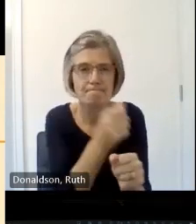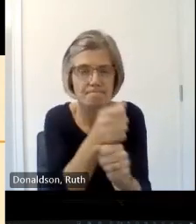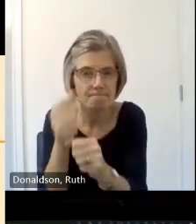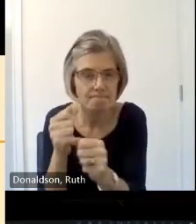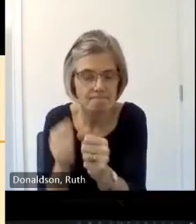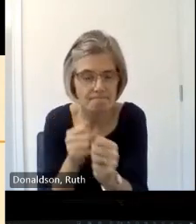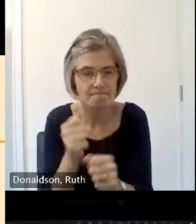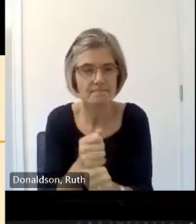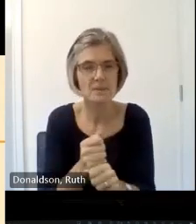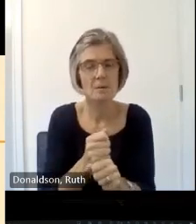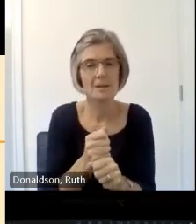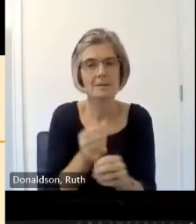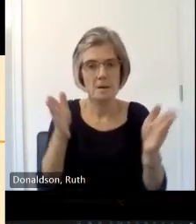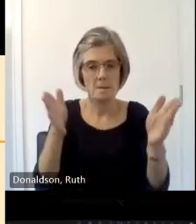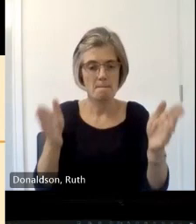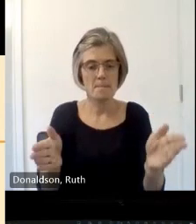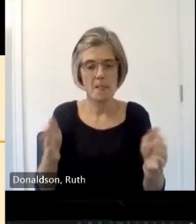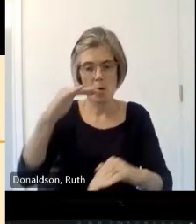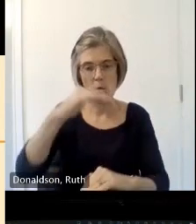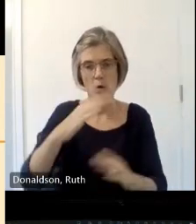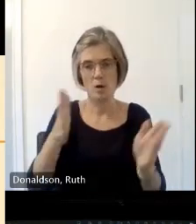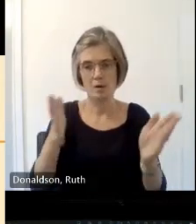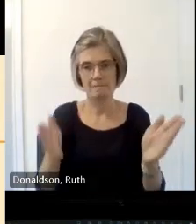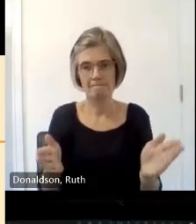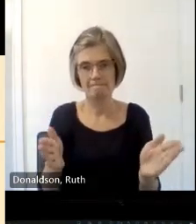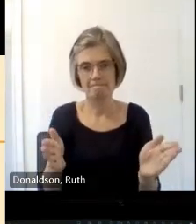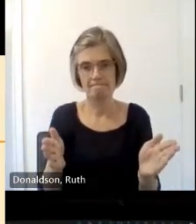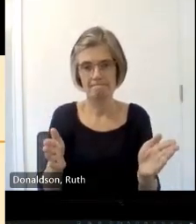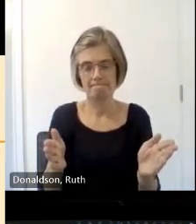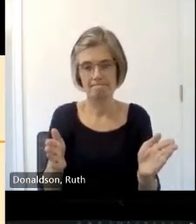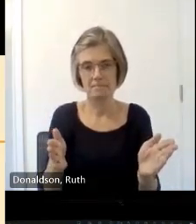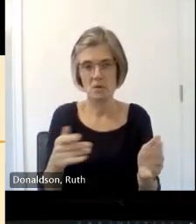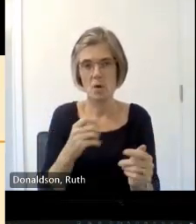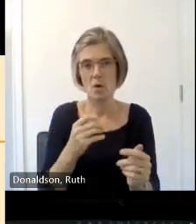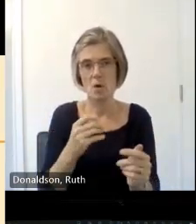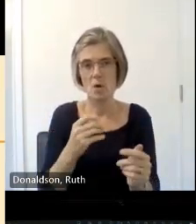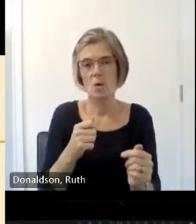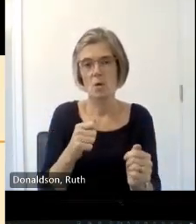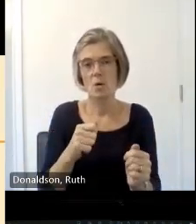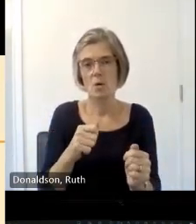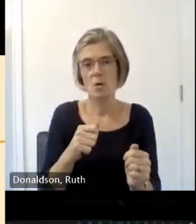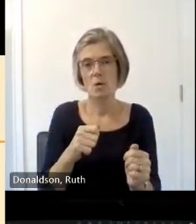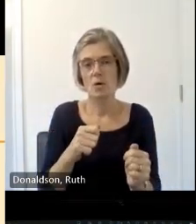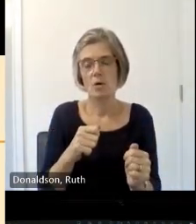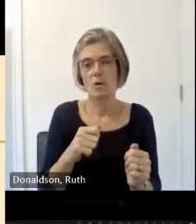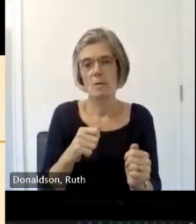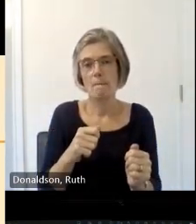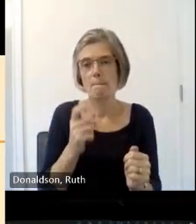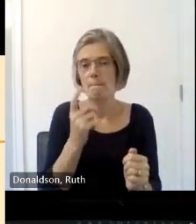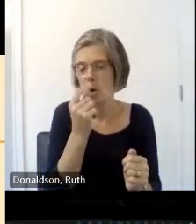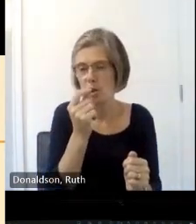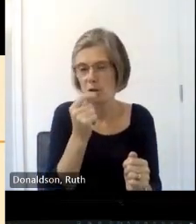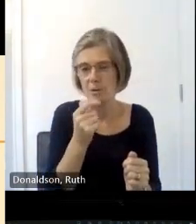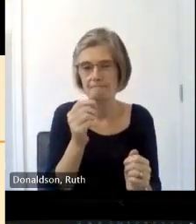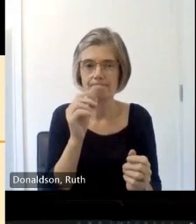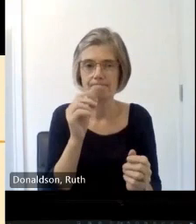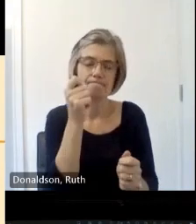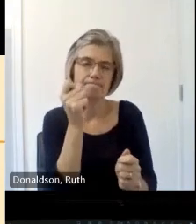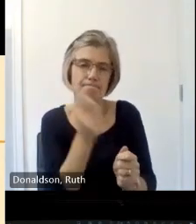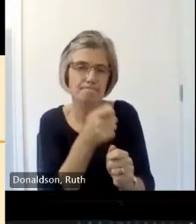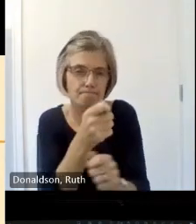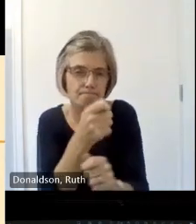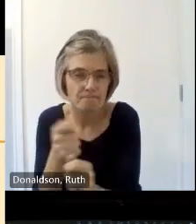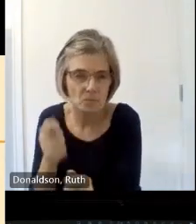size of that um would cut six or seven of those in a day so it wasn't a huge out put um and it